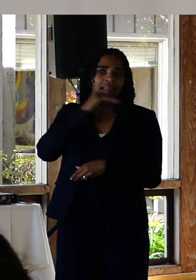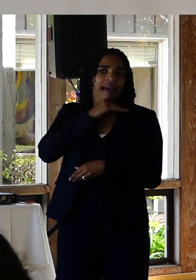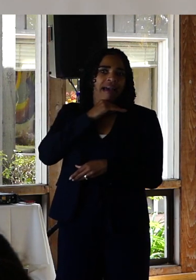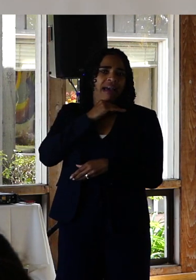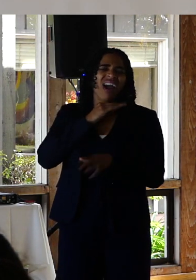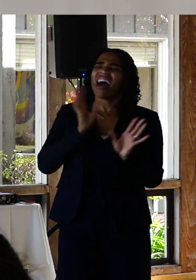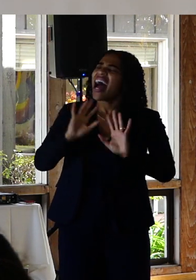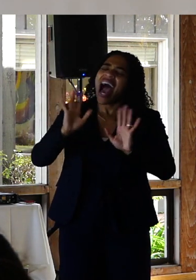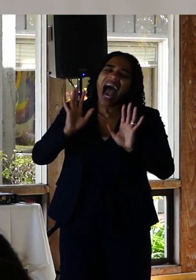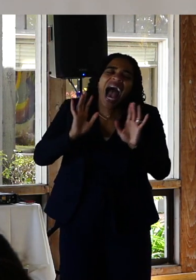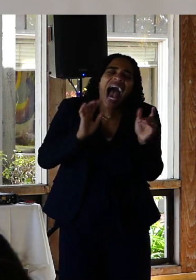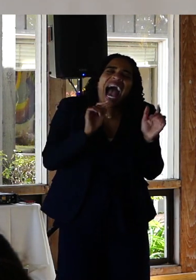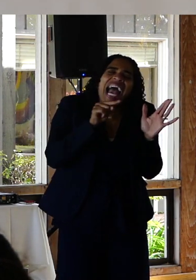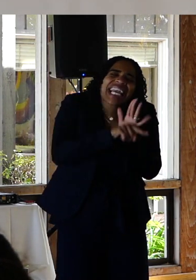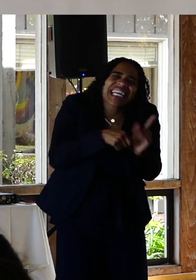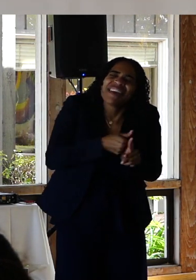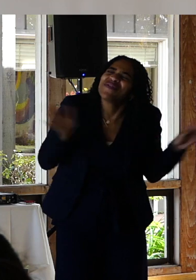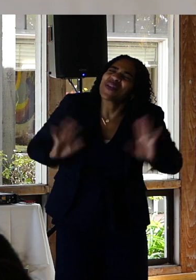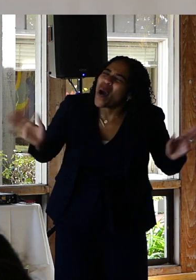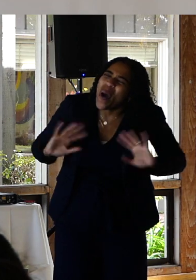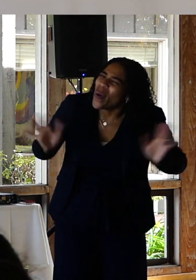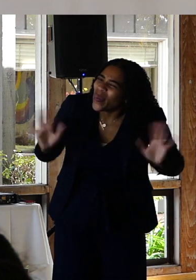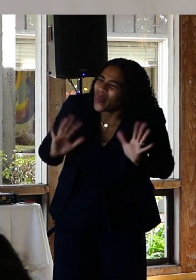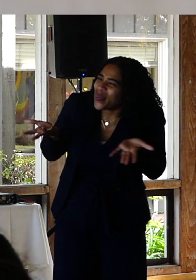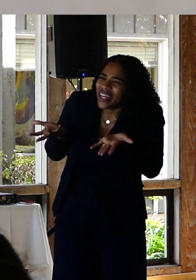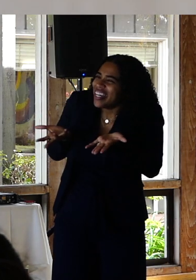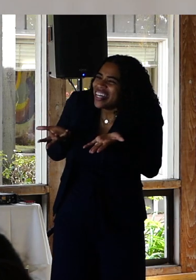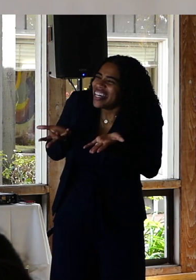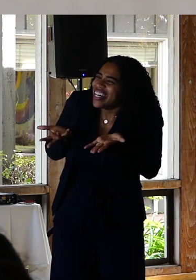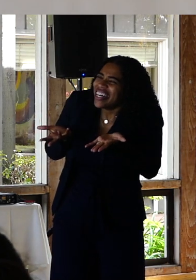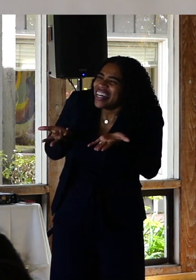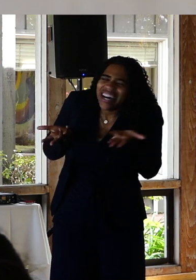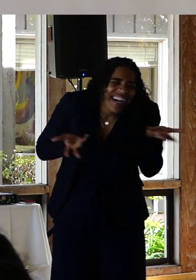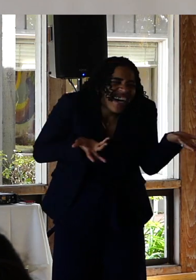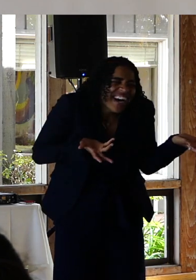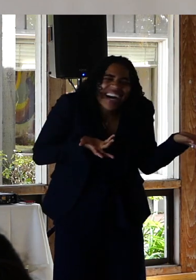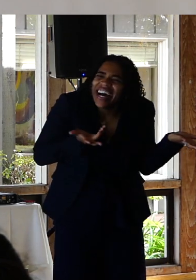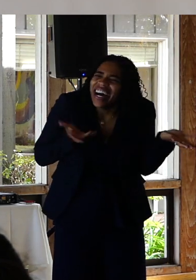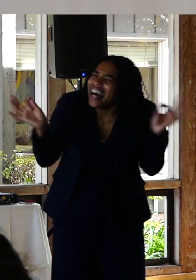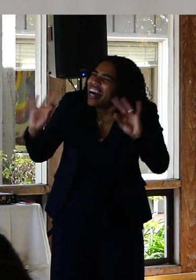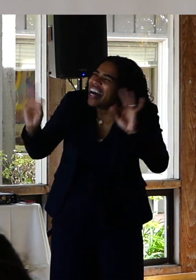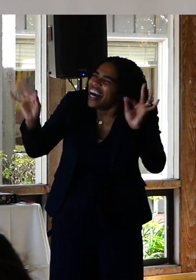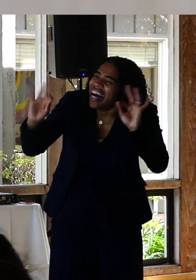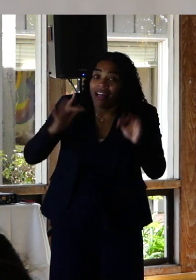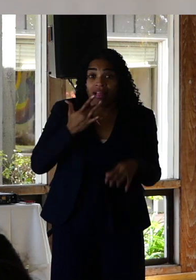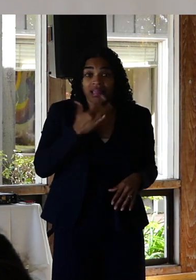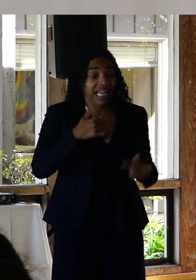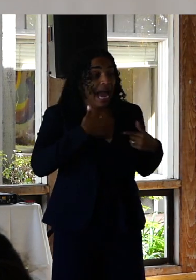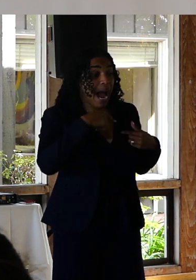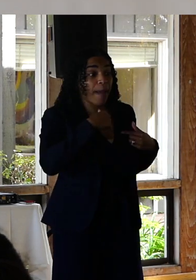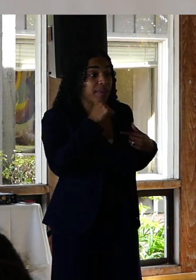to the story that I was not suicidal the entire day. Thank goodness I am not Pinocchio because at this point